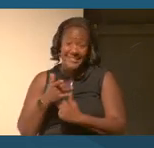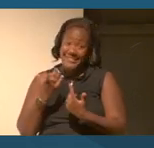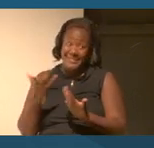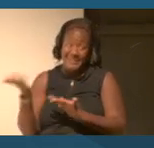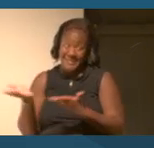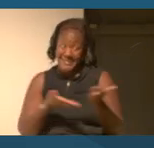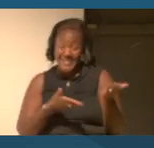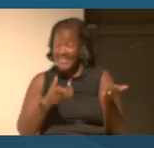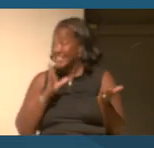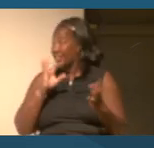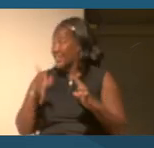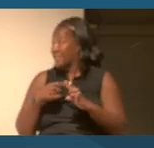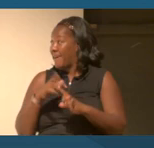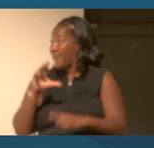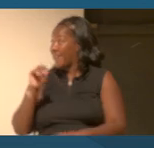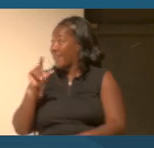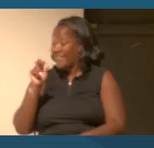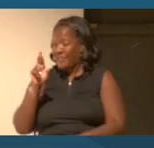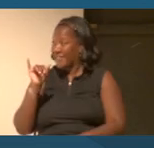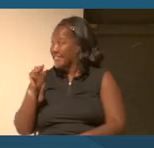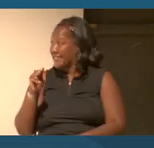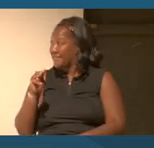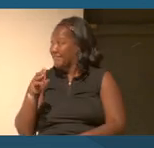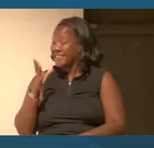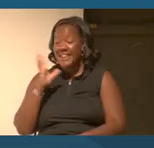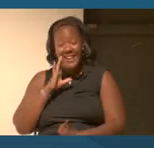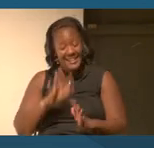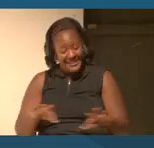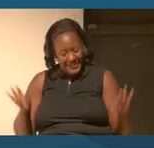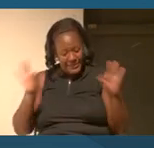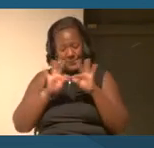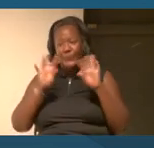No, I'm totally kidding. It's such an important topic.